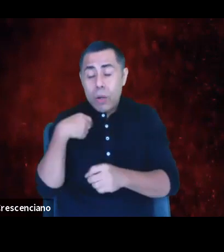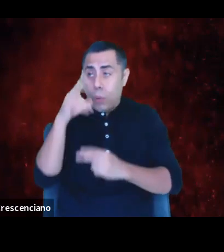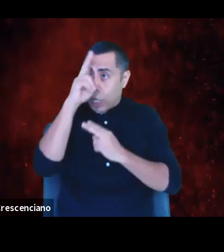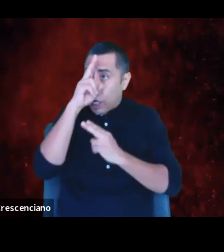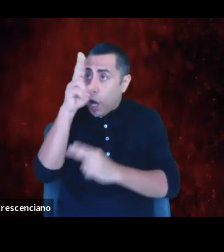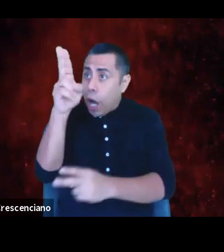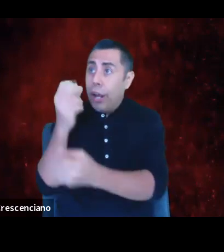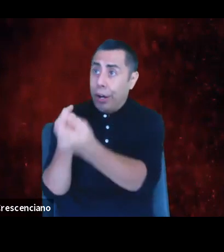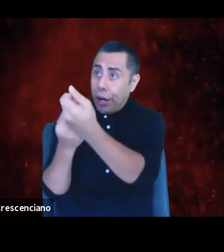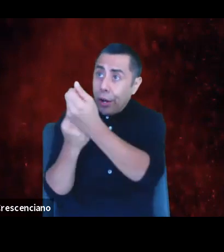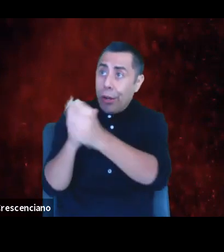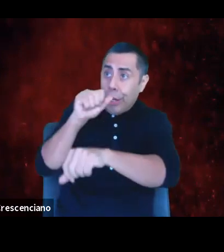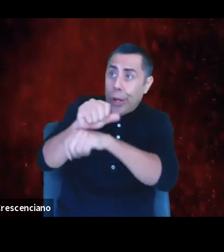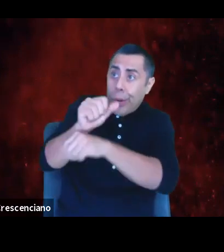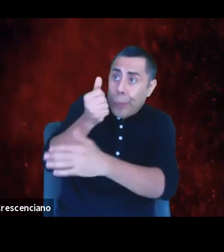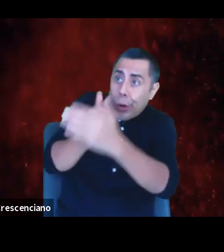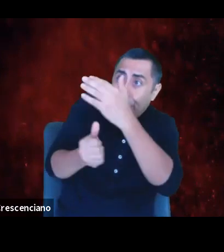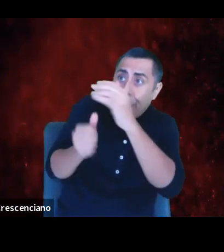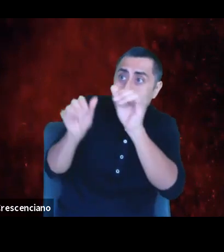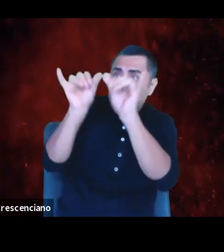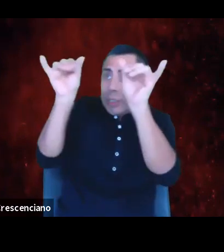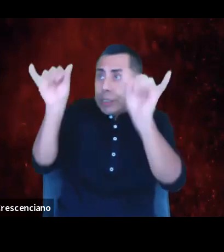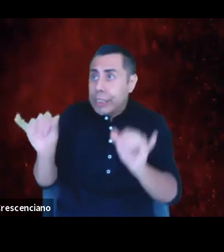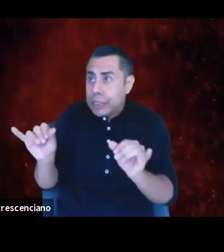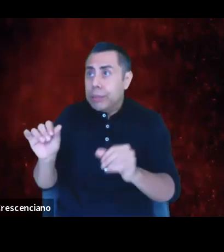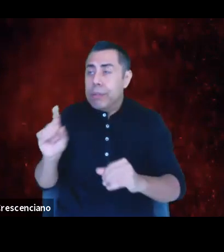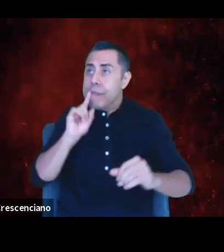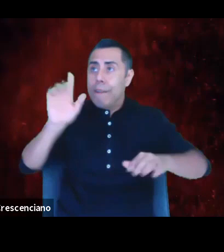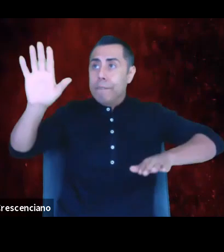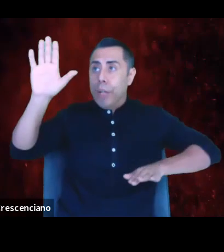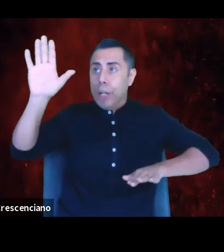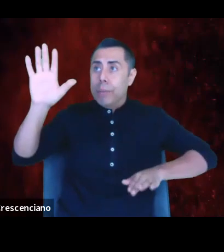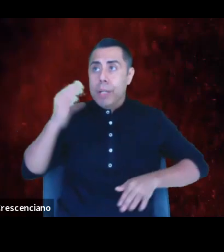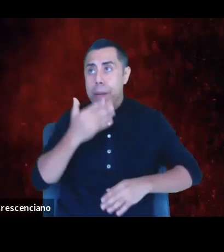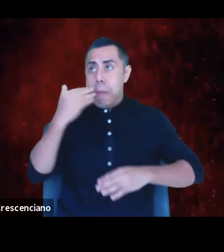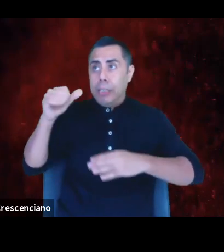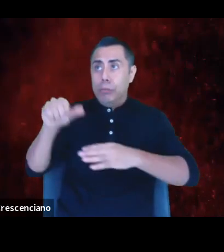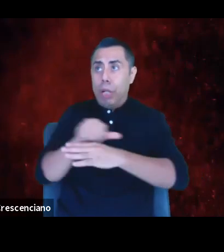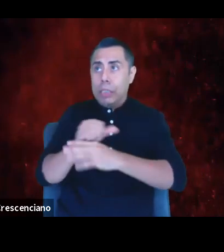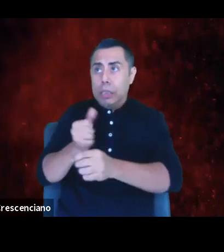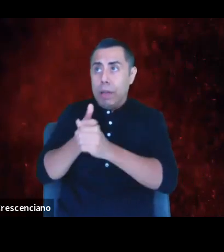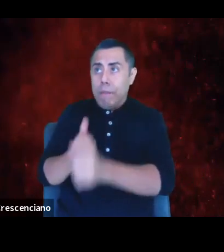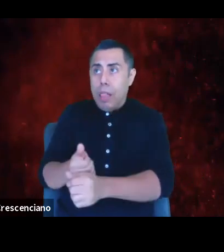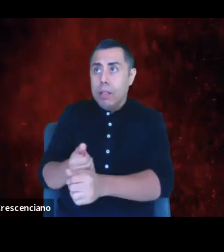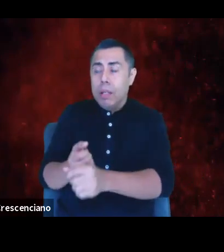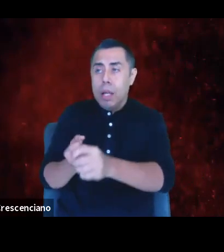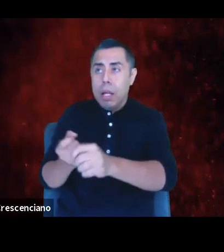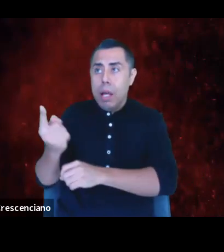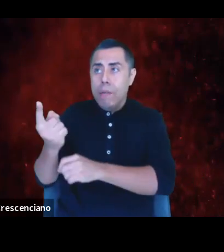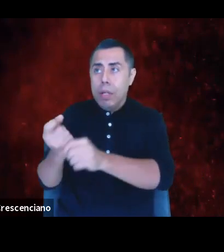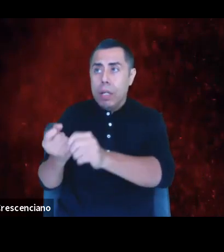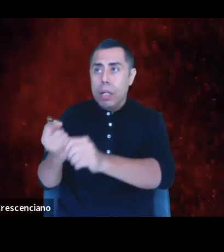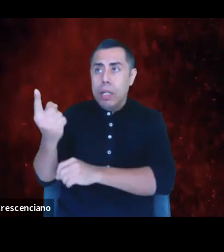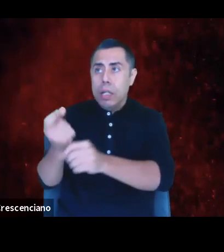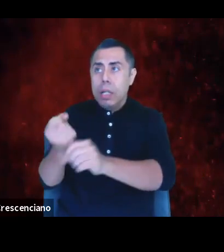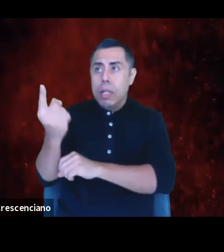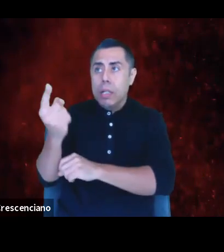and work within, affirm in best practice year after year, there is not enough to go around,